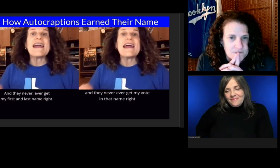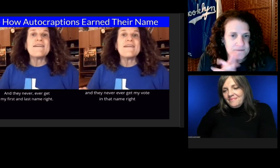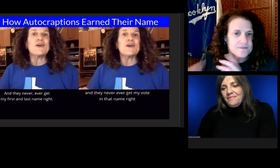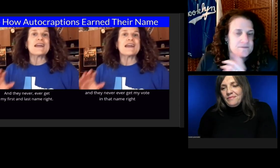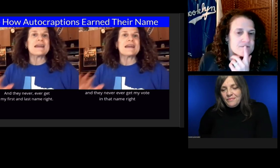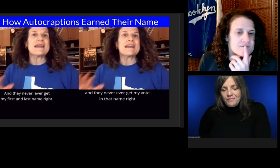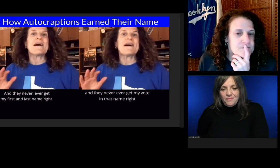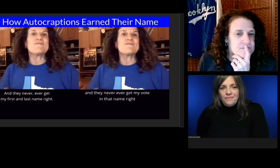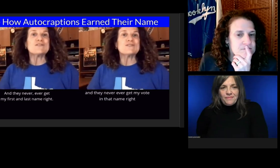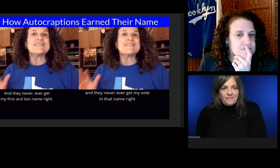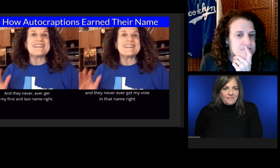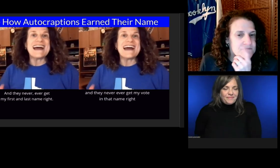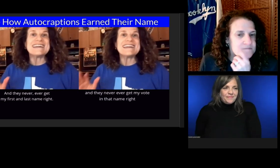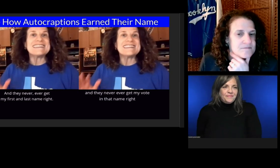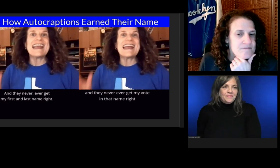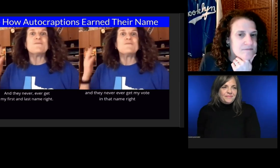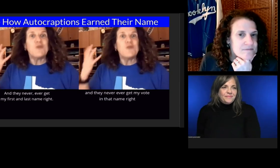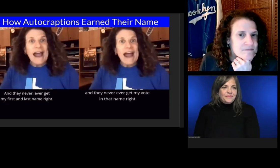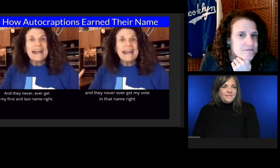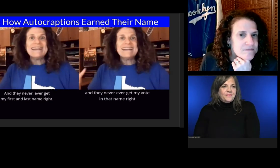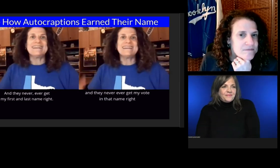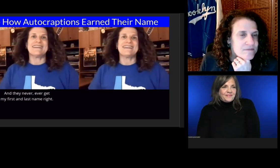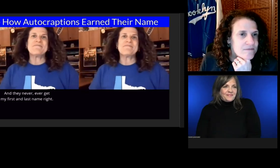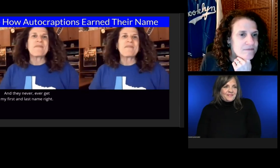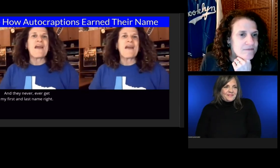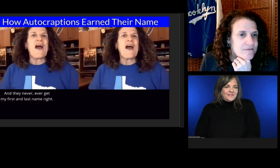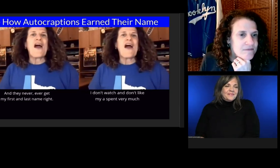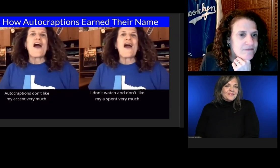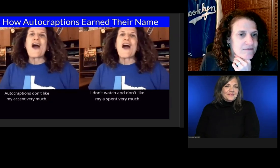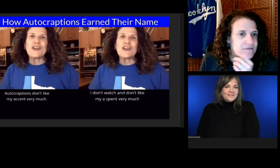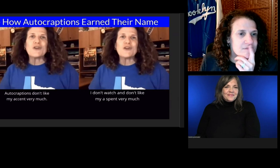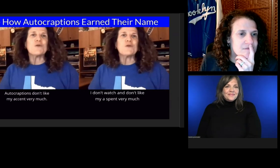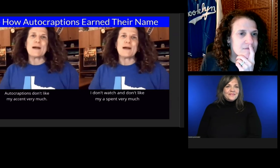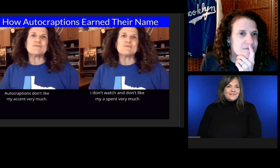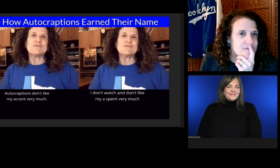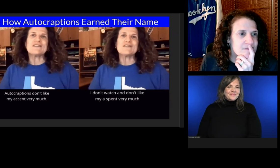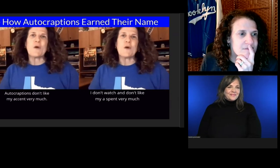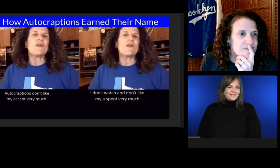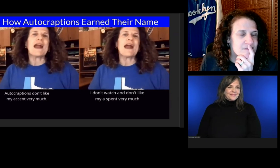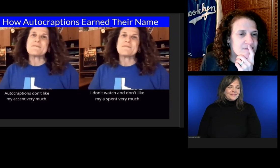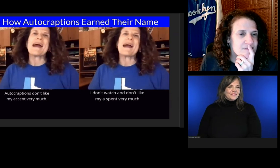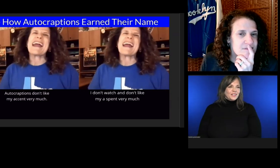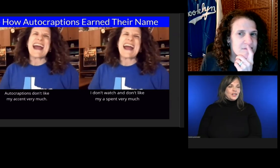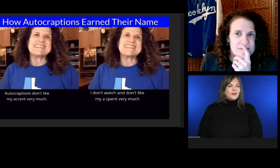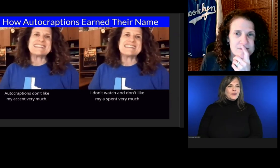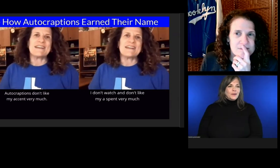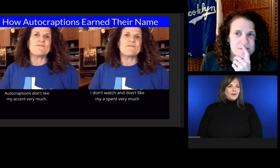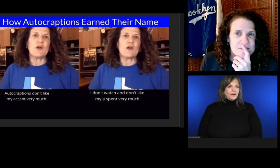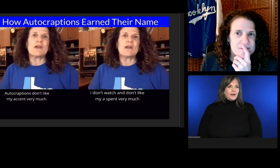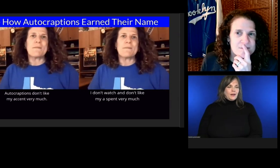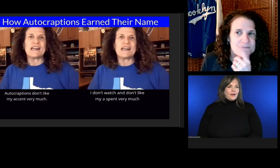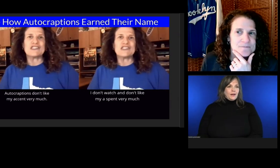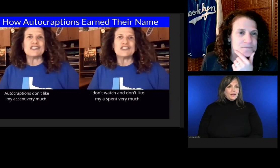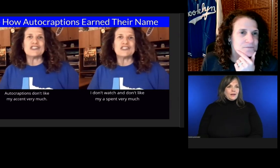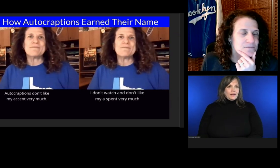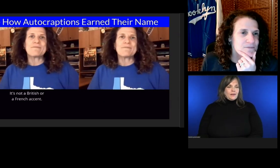And they never, ever get my first and last name right! Autocraptions don't like my accent very much.